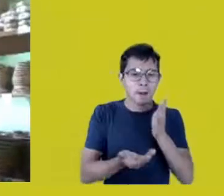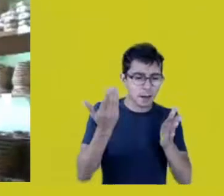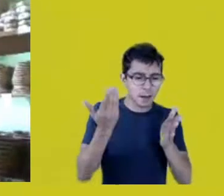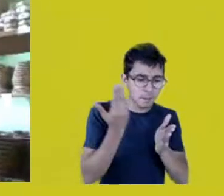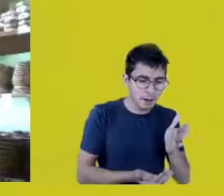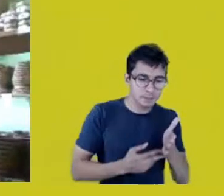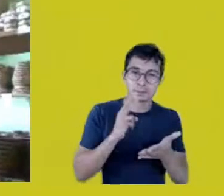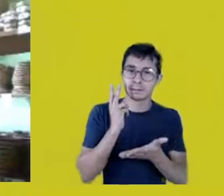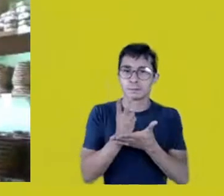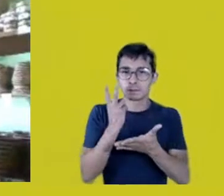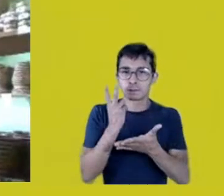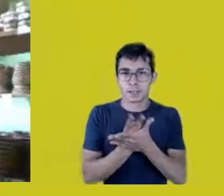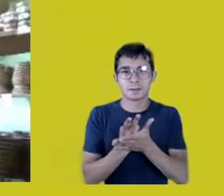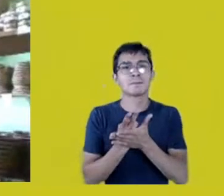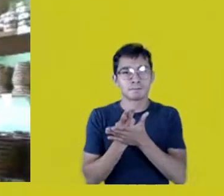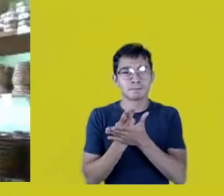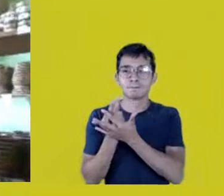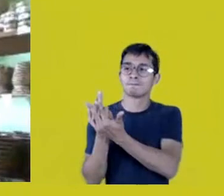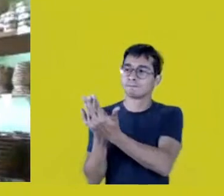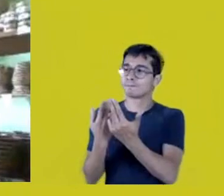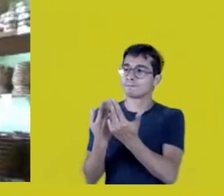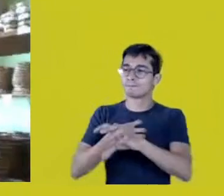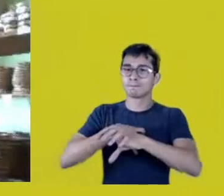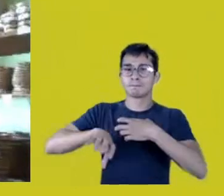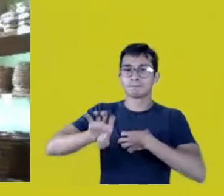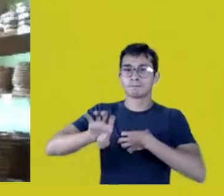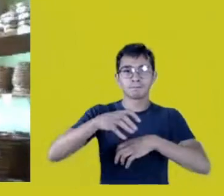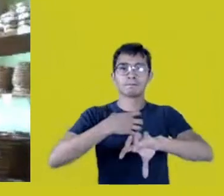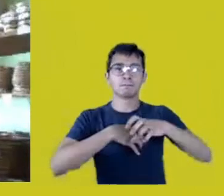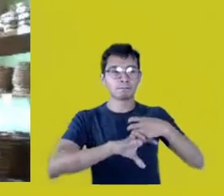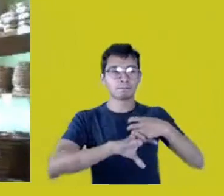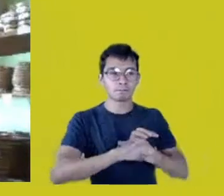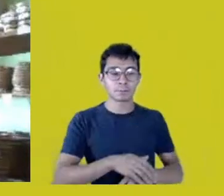That’s it, thank you for the opportunity.